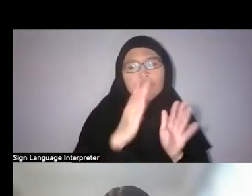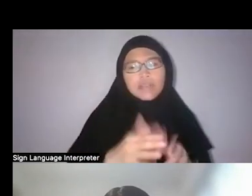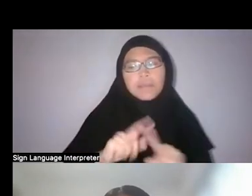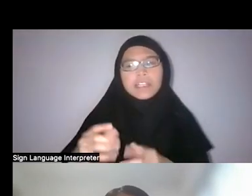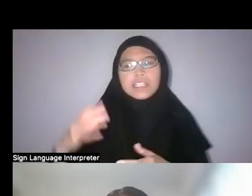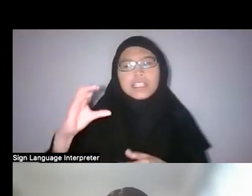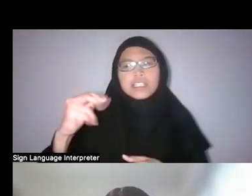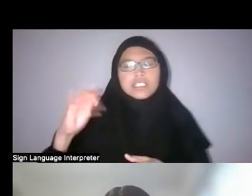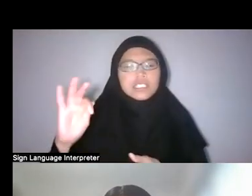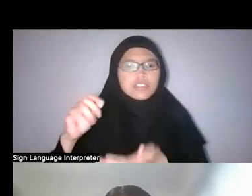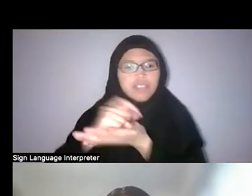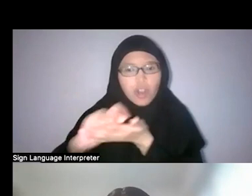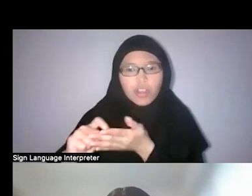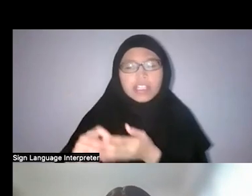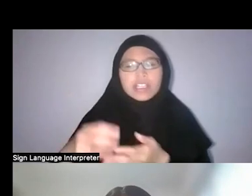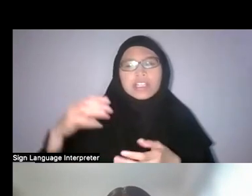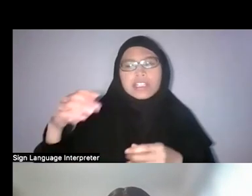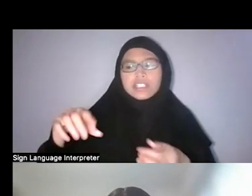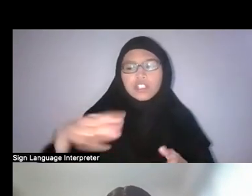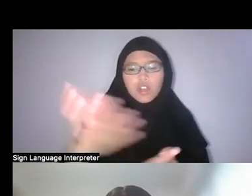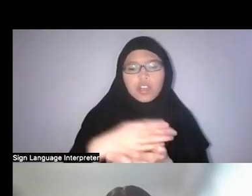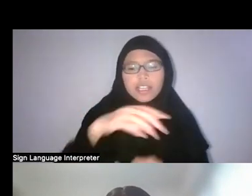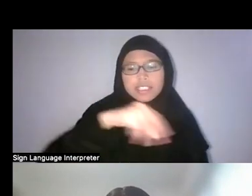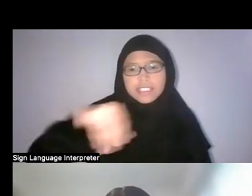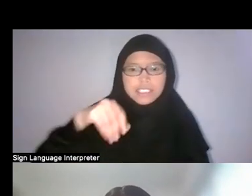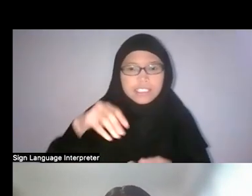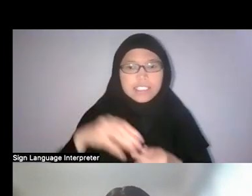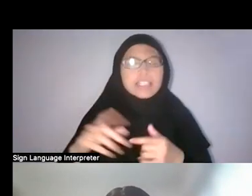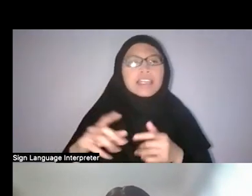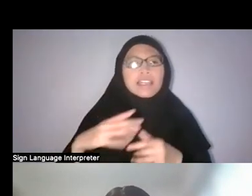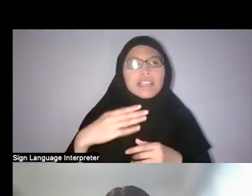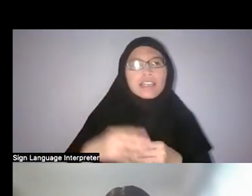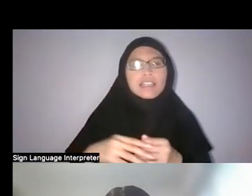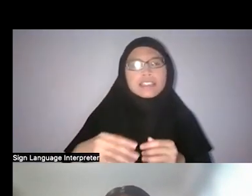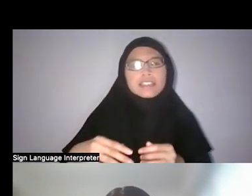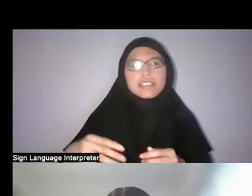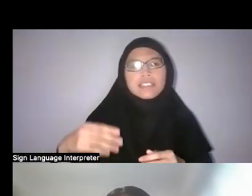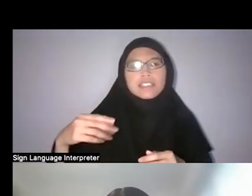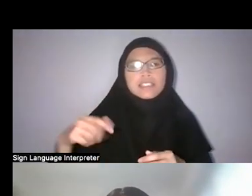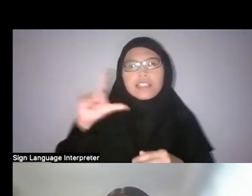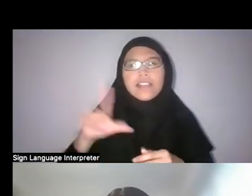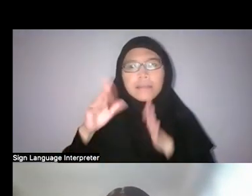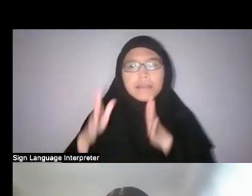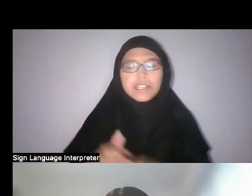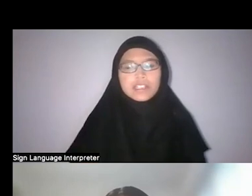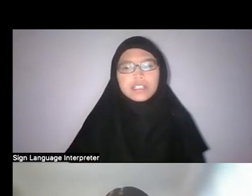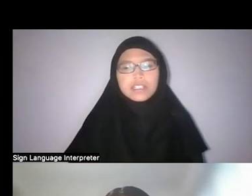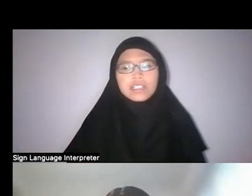And he was in charge of collecting seeds that would then be dispatched to other botanical institutions overseas. So he was a very well-connected man as well.